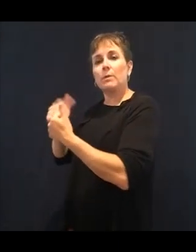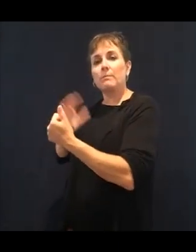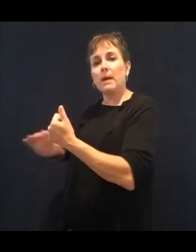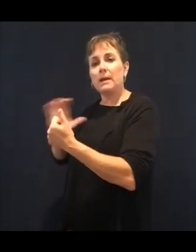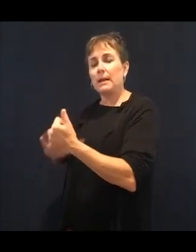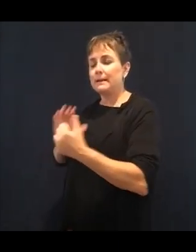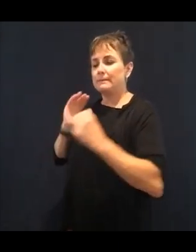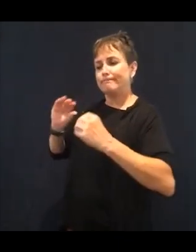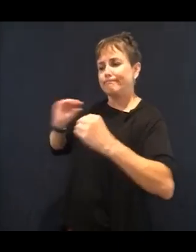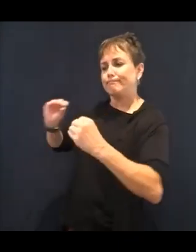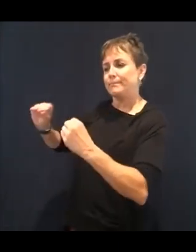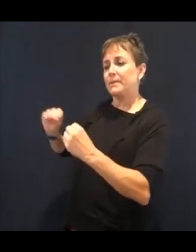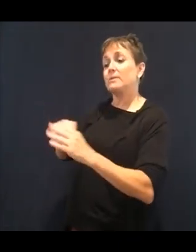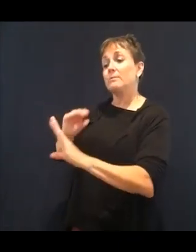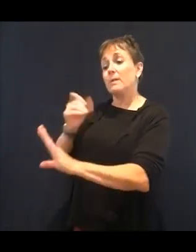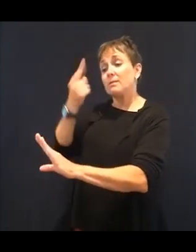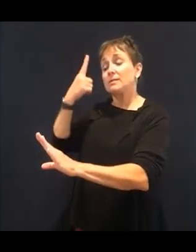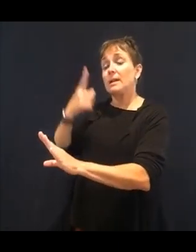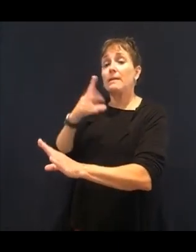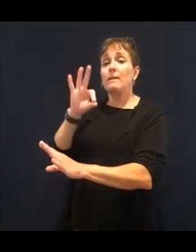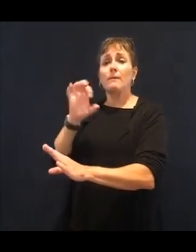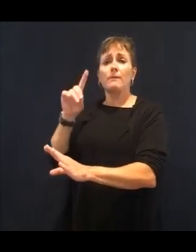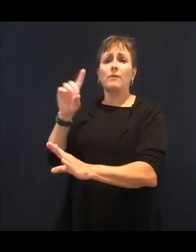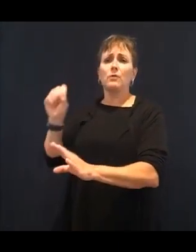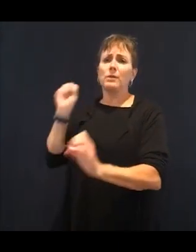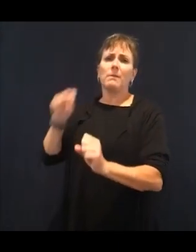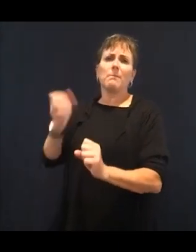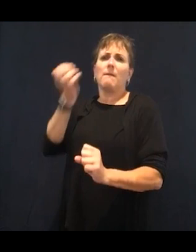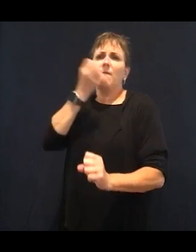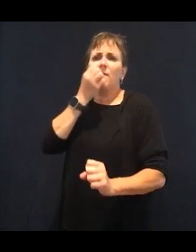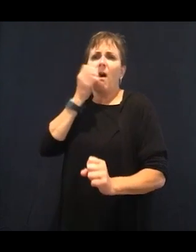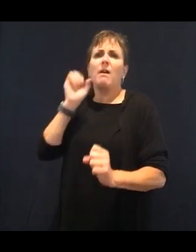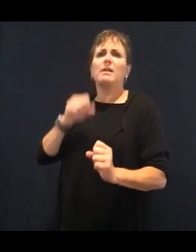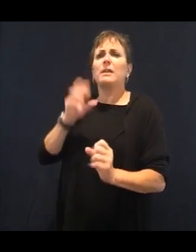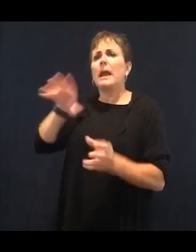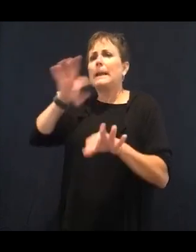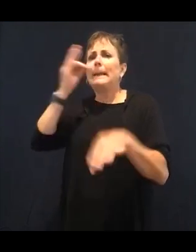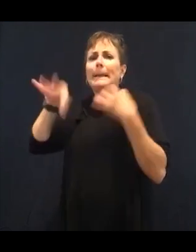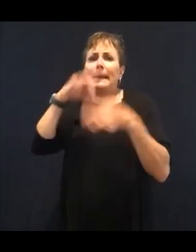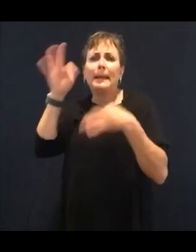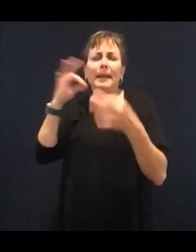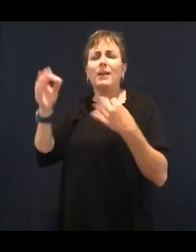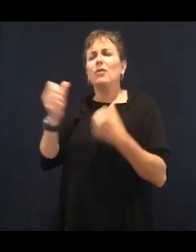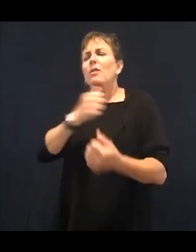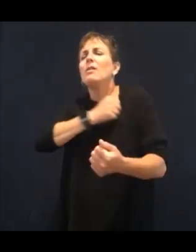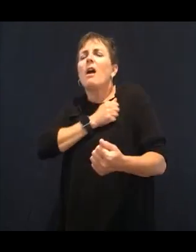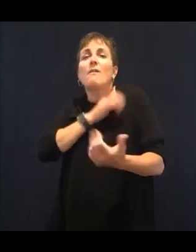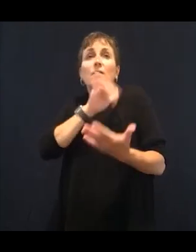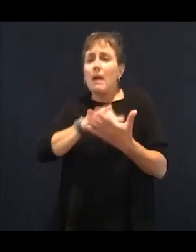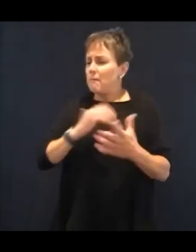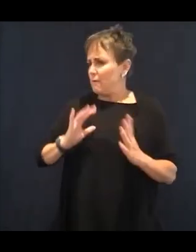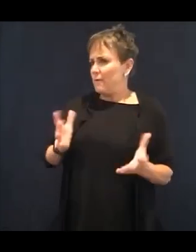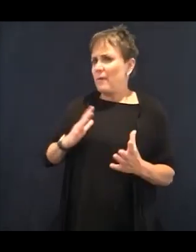You just need to know the ones that are specific for your body type, your blood type.